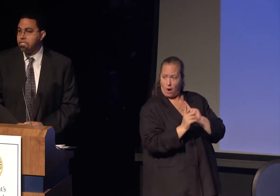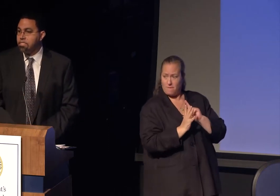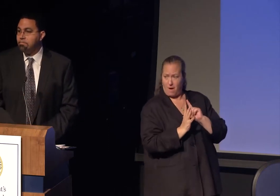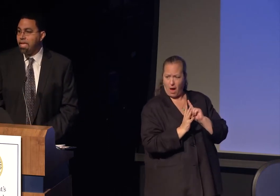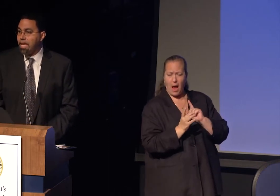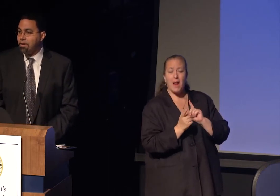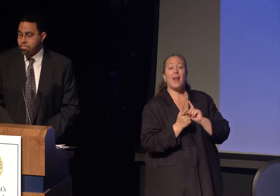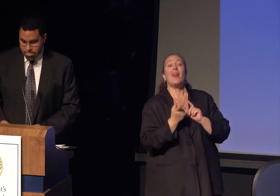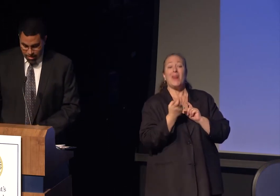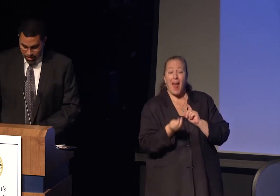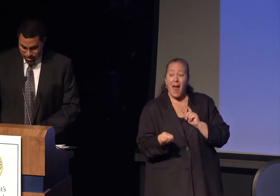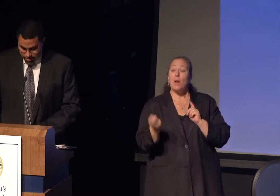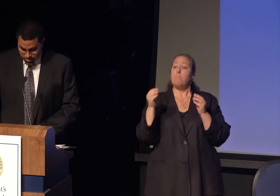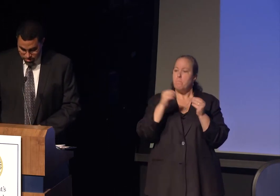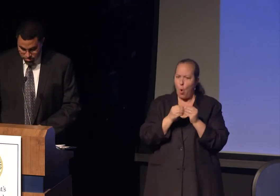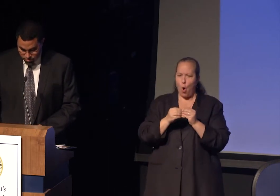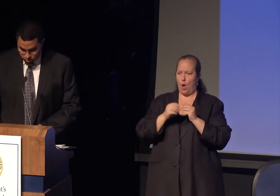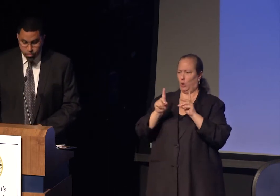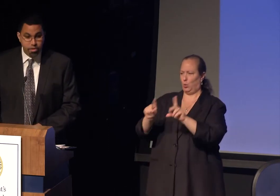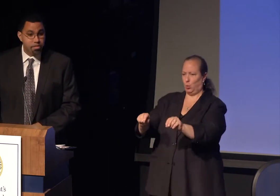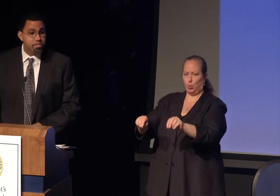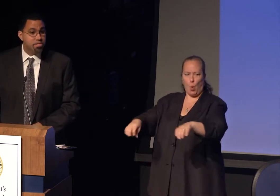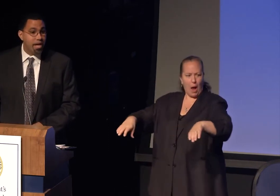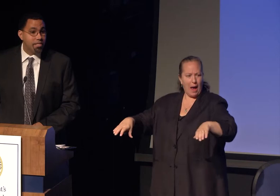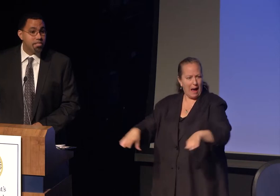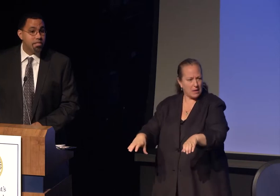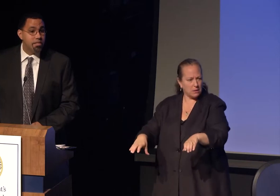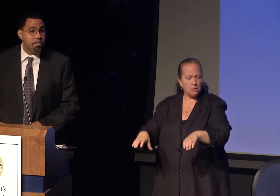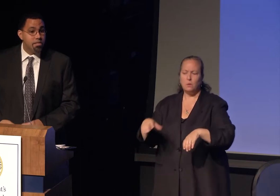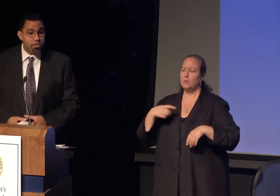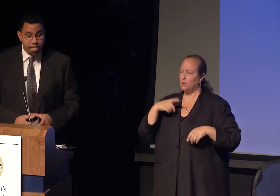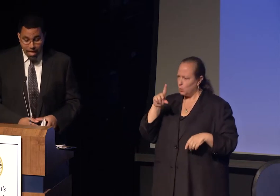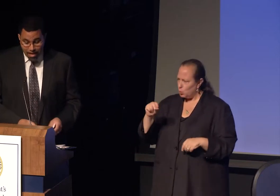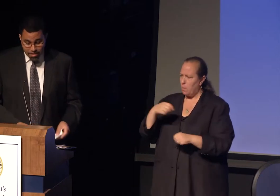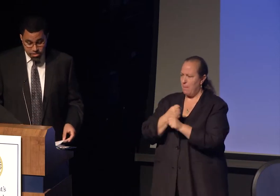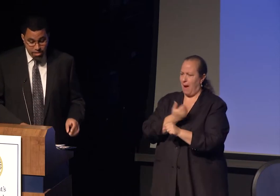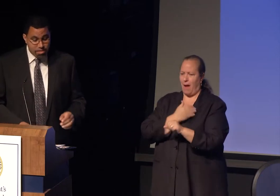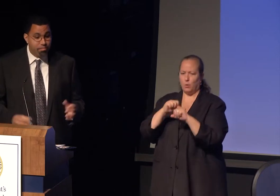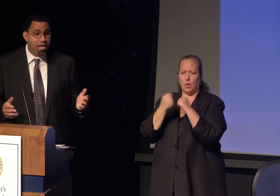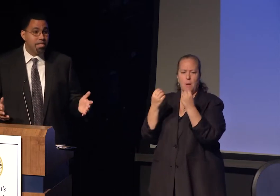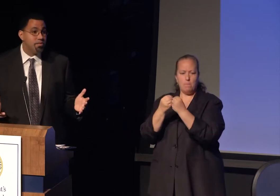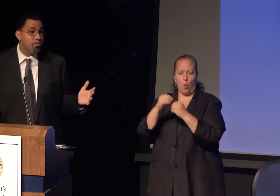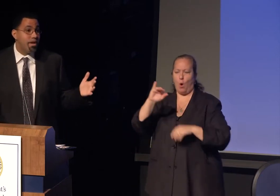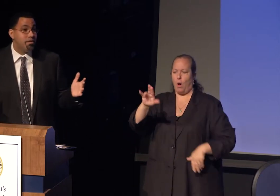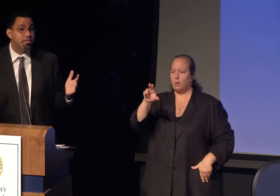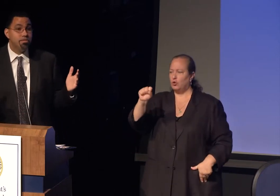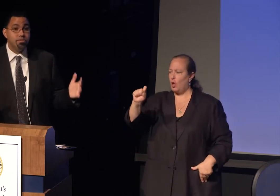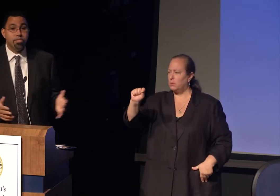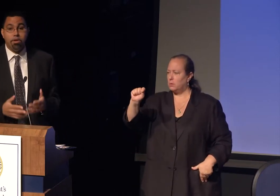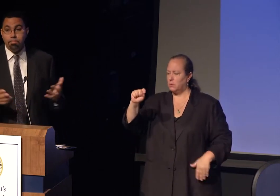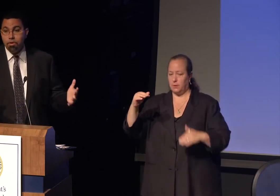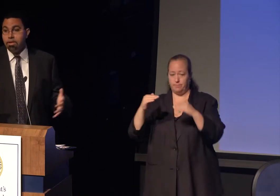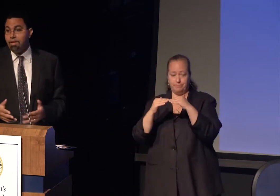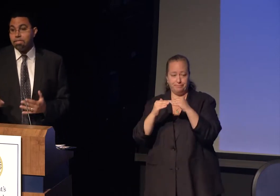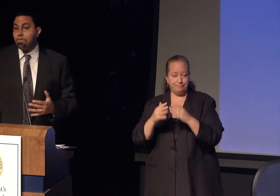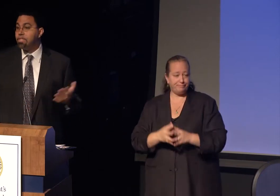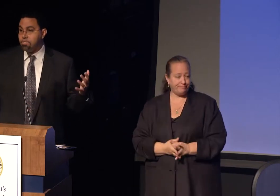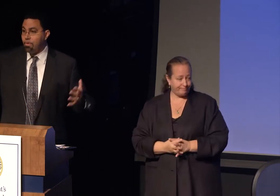to make our society more just. Certainly college is a place where students are in a period of exploration.